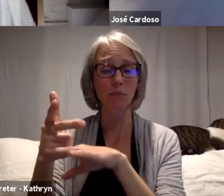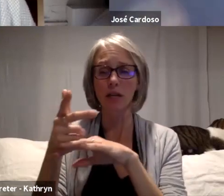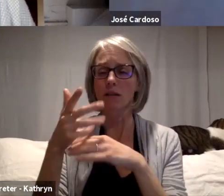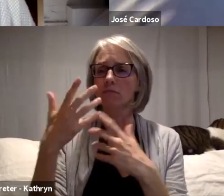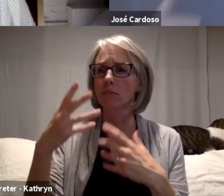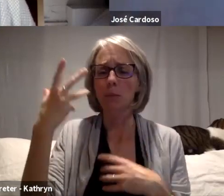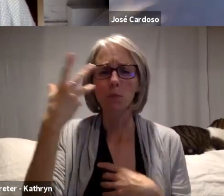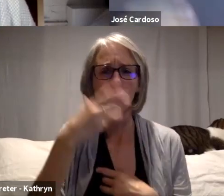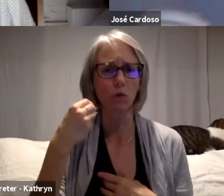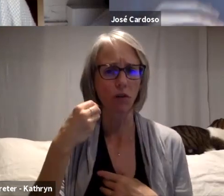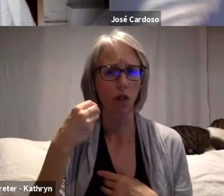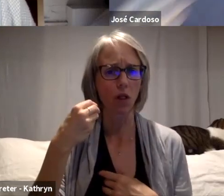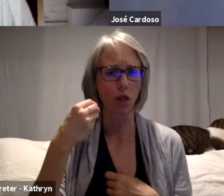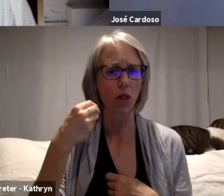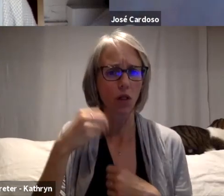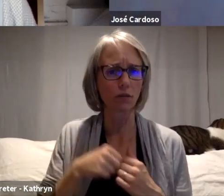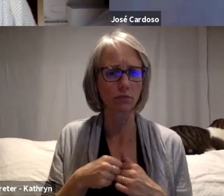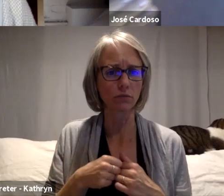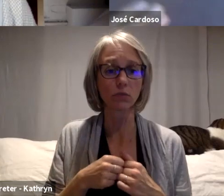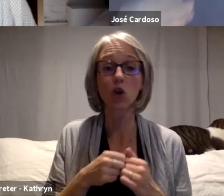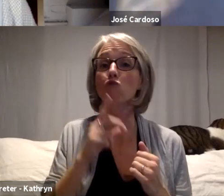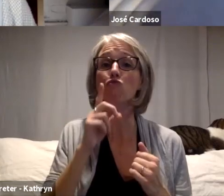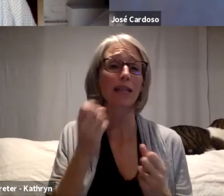it took years for us to be there. And then when we were there,